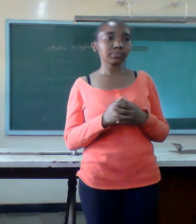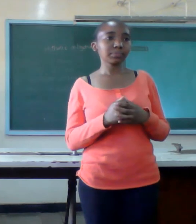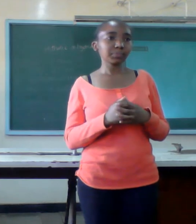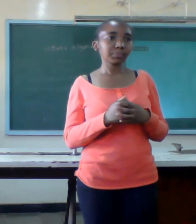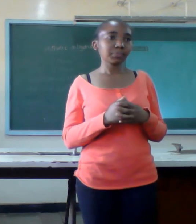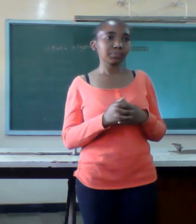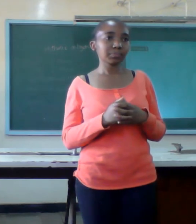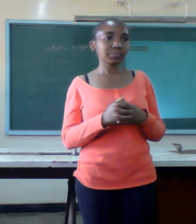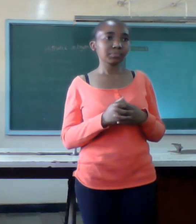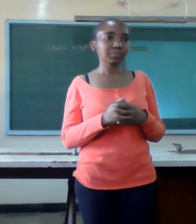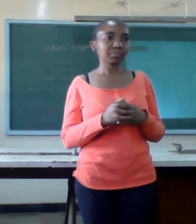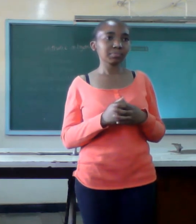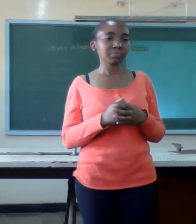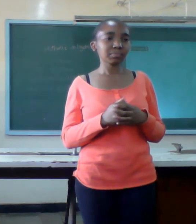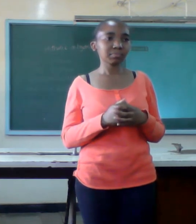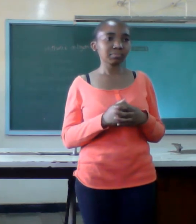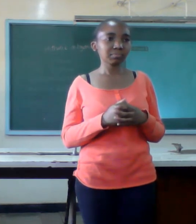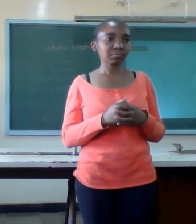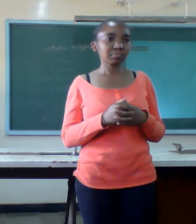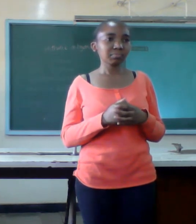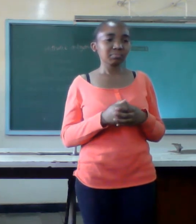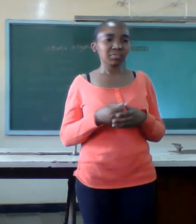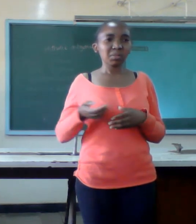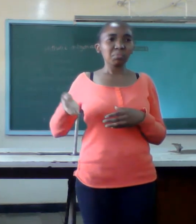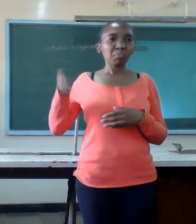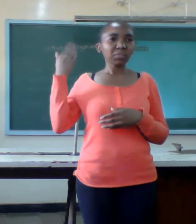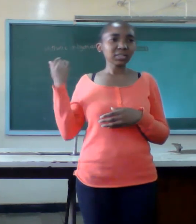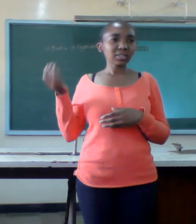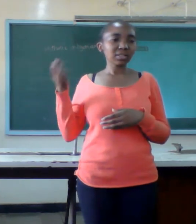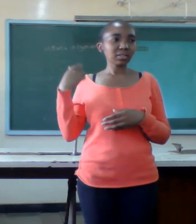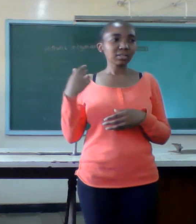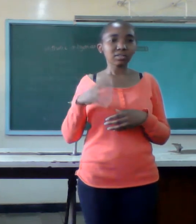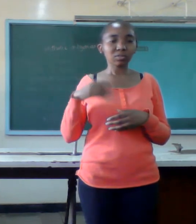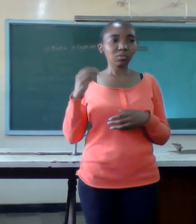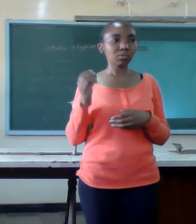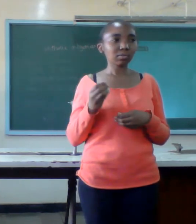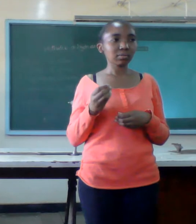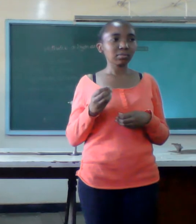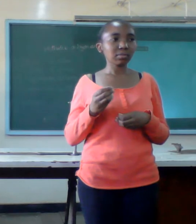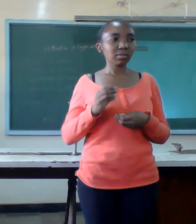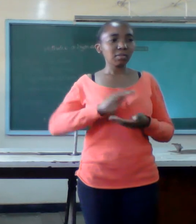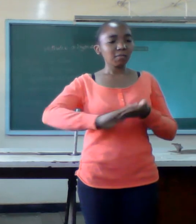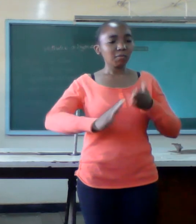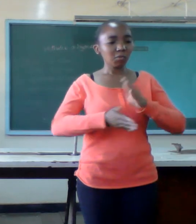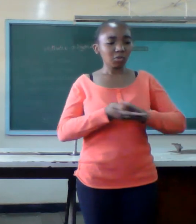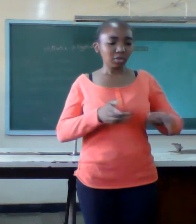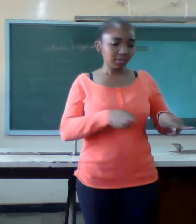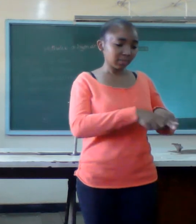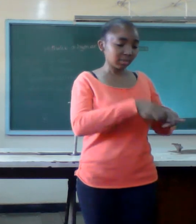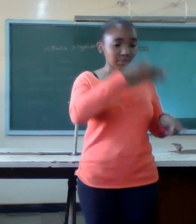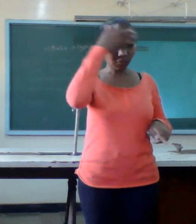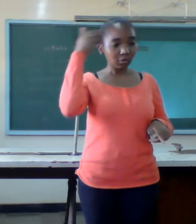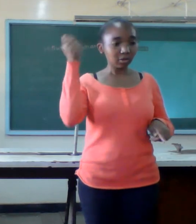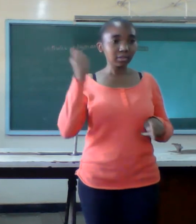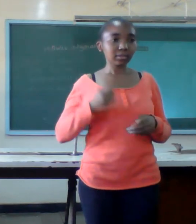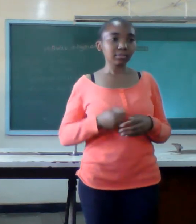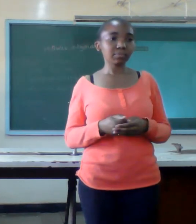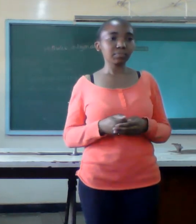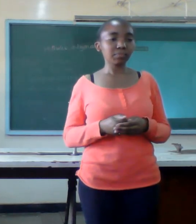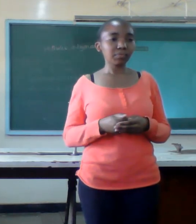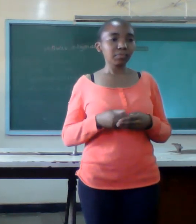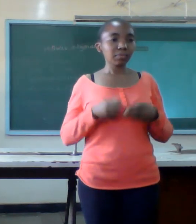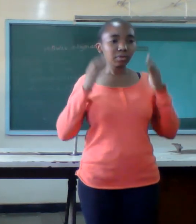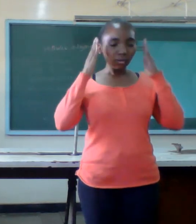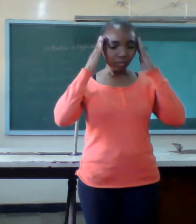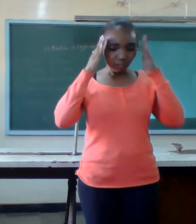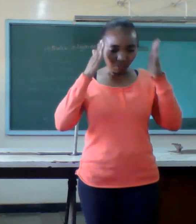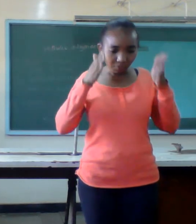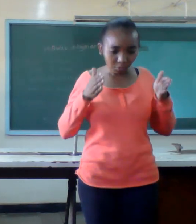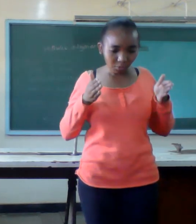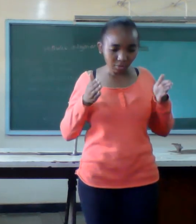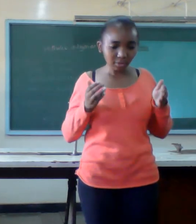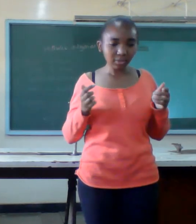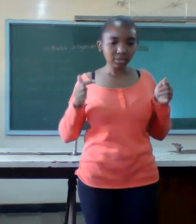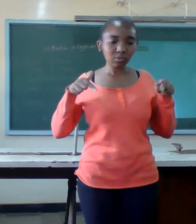all the things have passed away forgive and forget focus on the present and the future